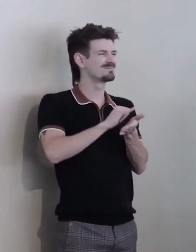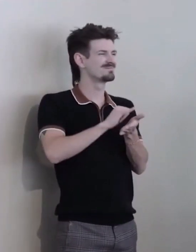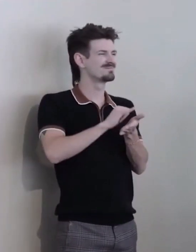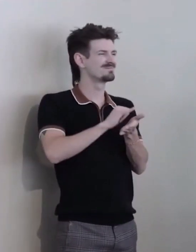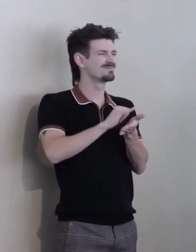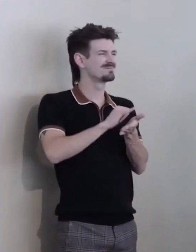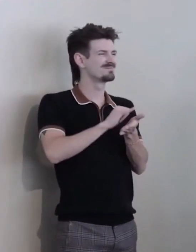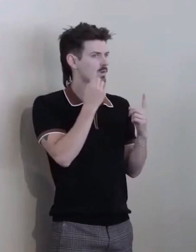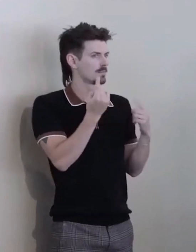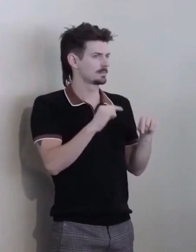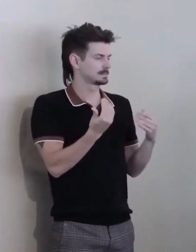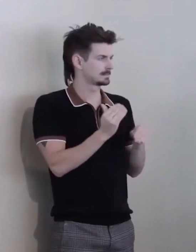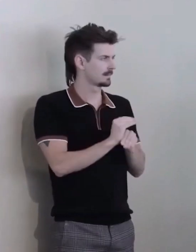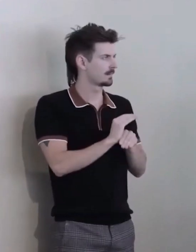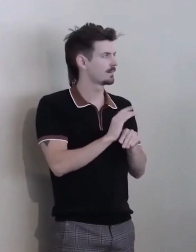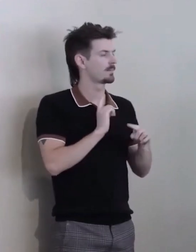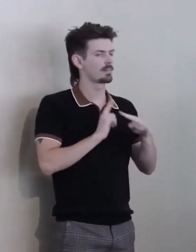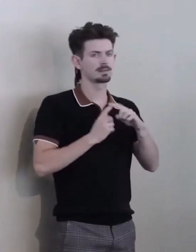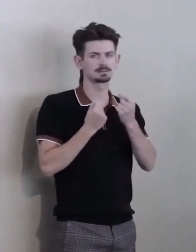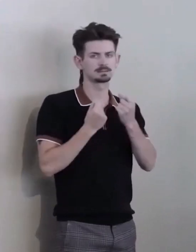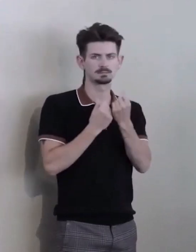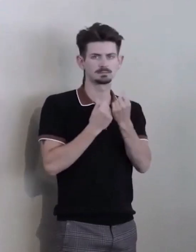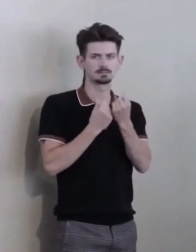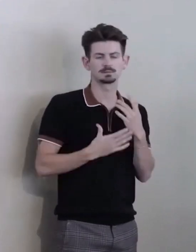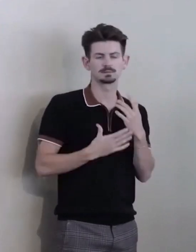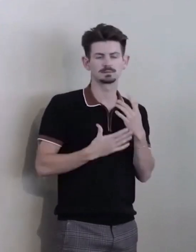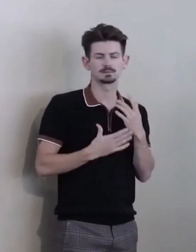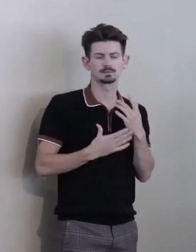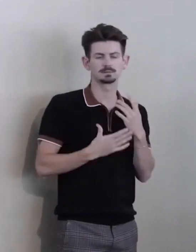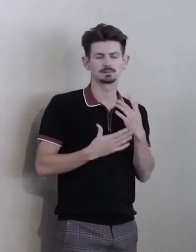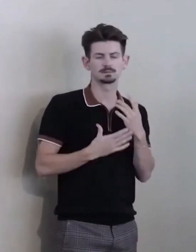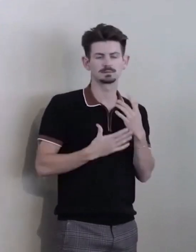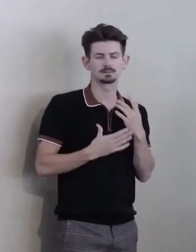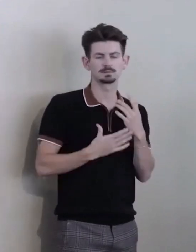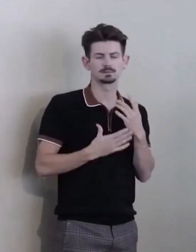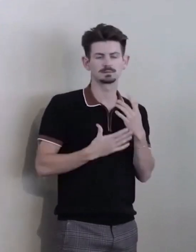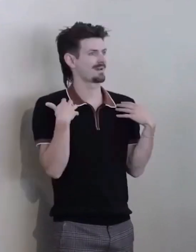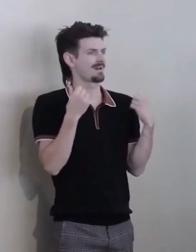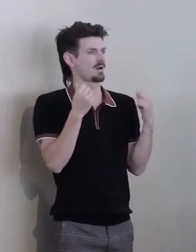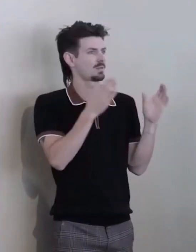and a very special thanks to Rocky Mountain Health plans for their presenting sponsorship.